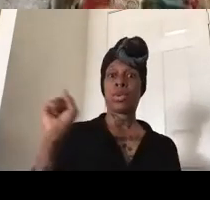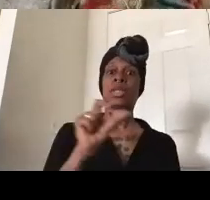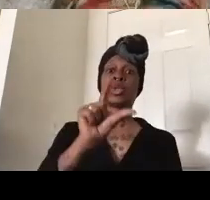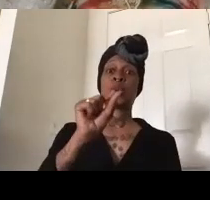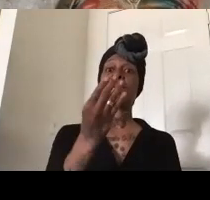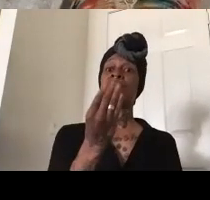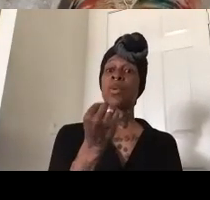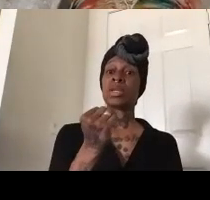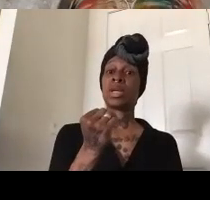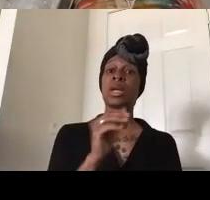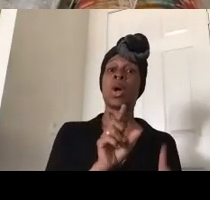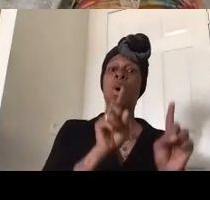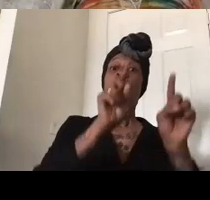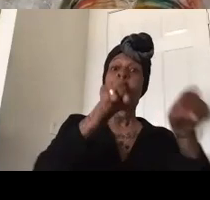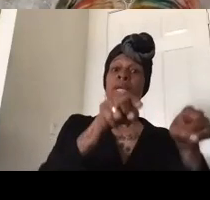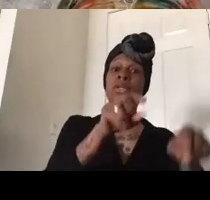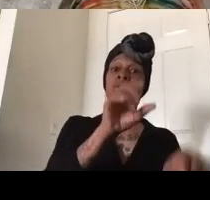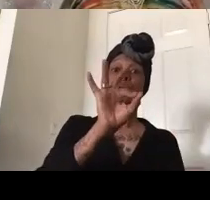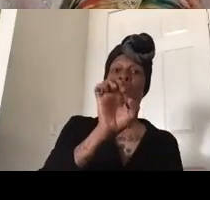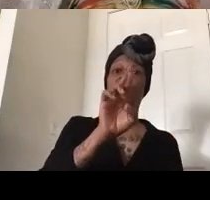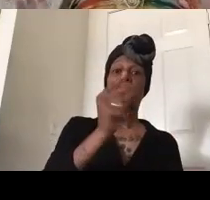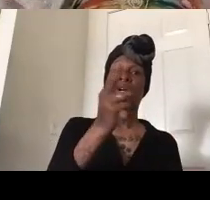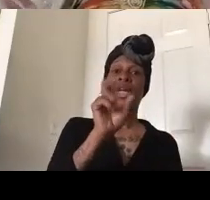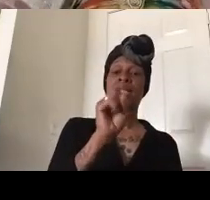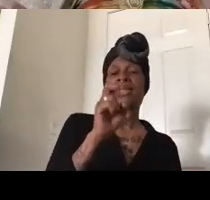went to ferguson which is really our first freedom ride